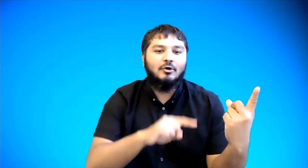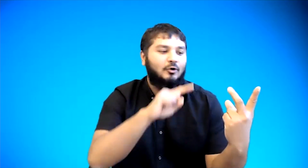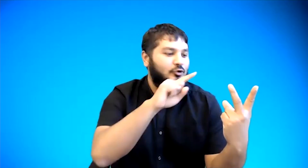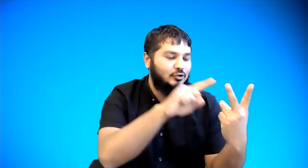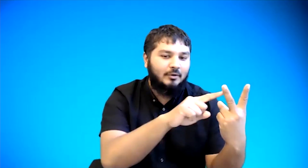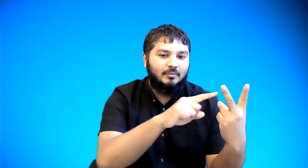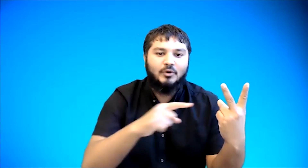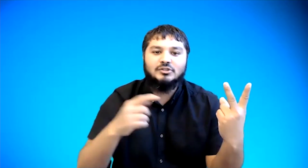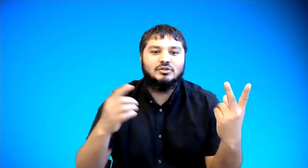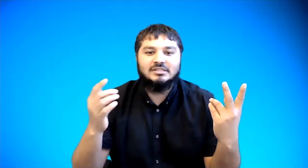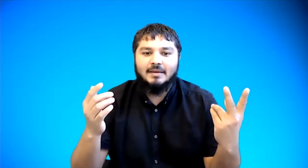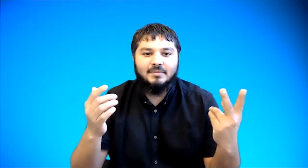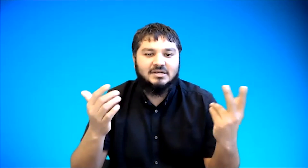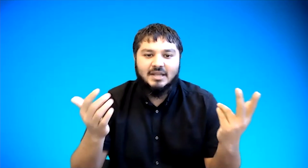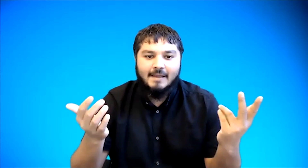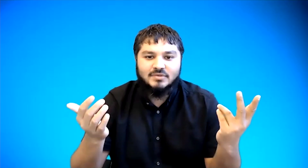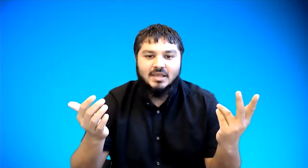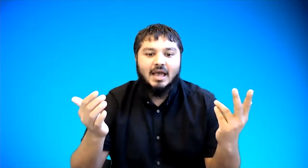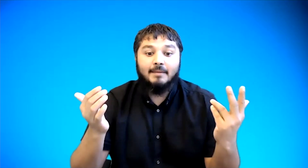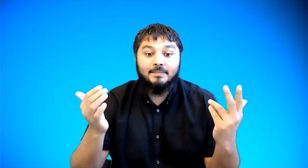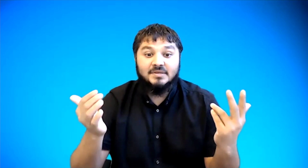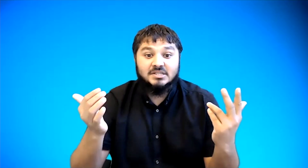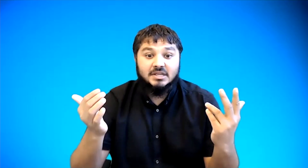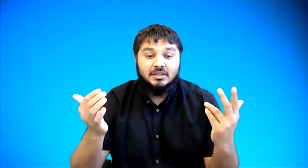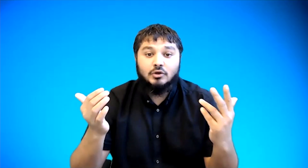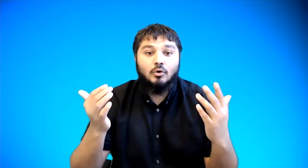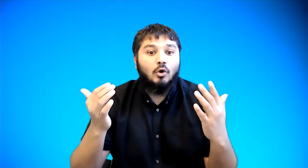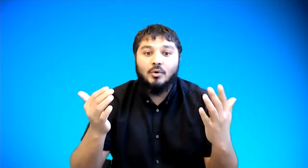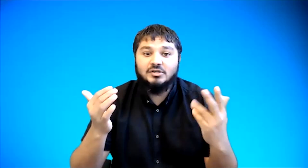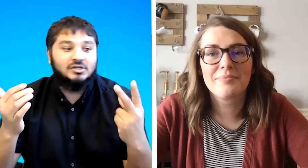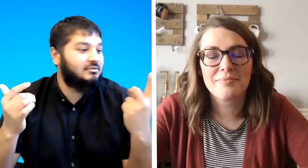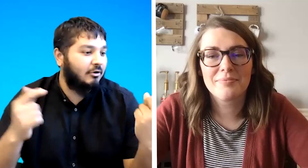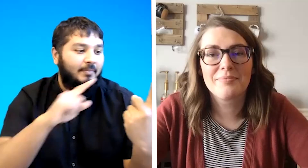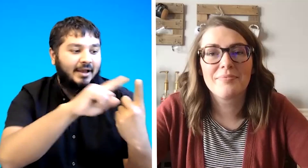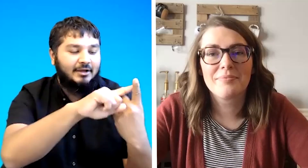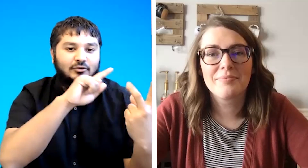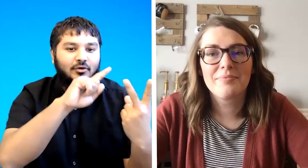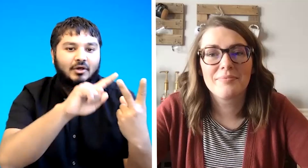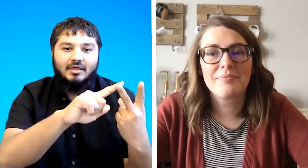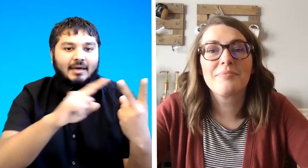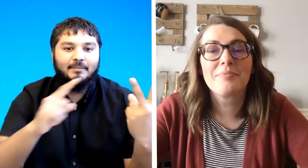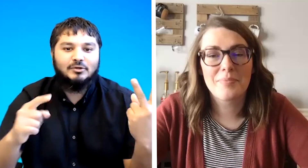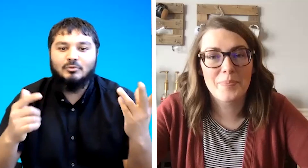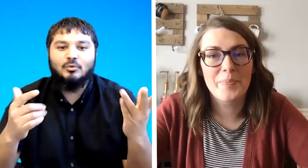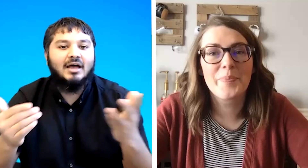or tom once you establish names and positioning you can always just go back to that person without